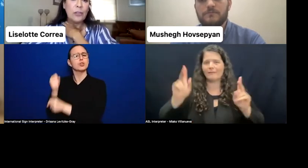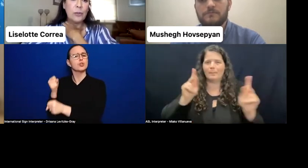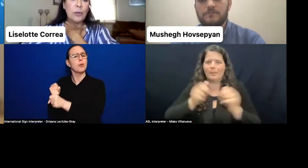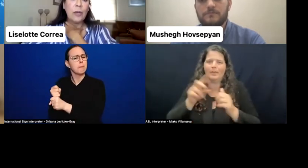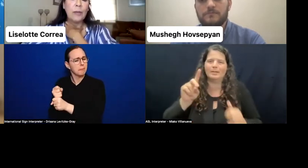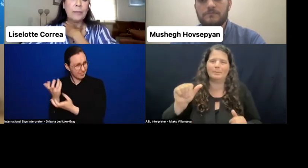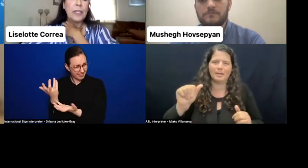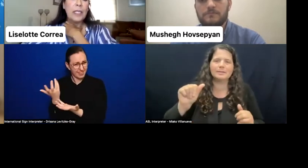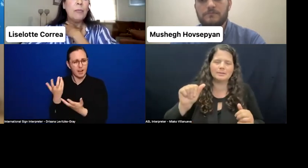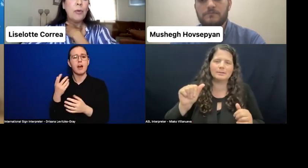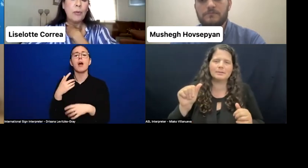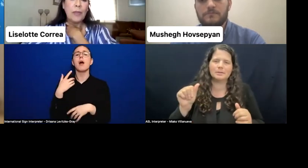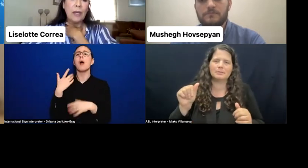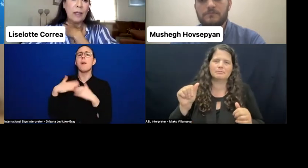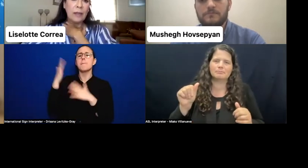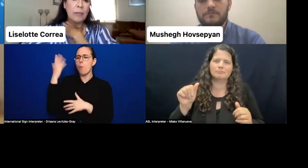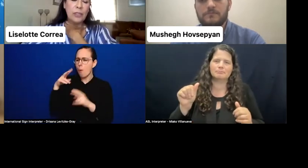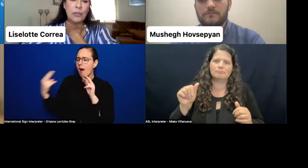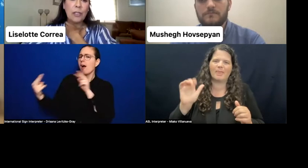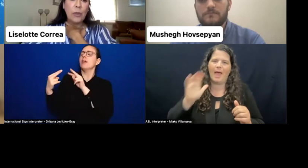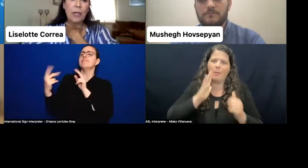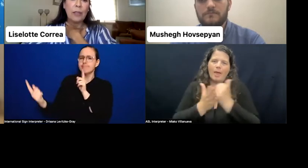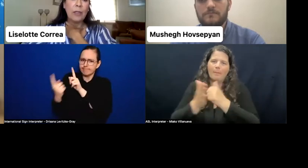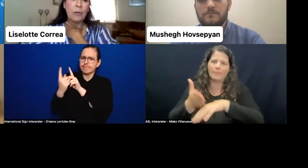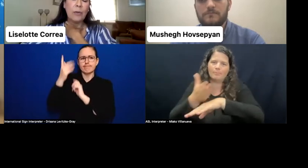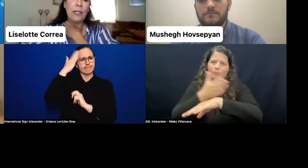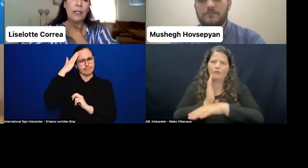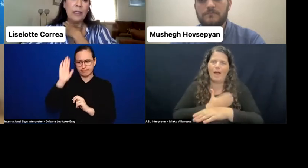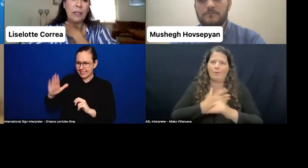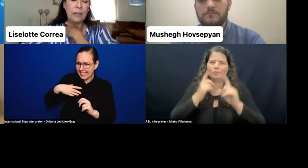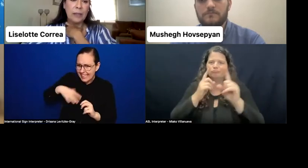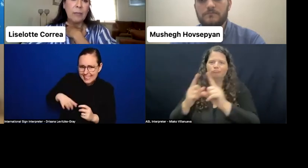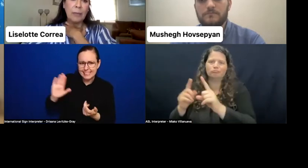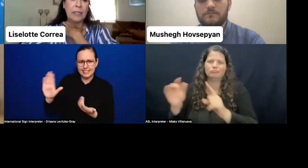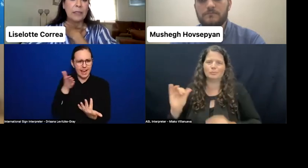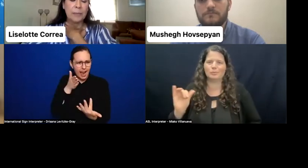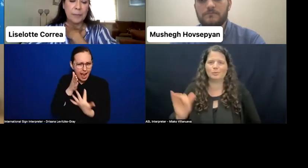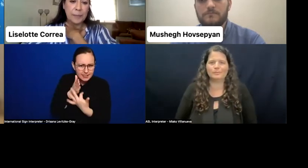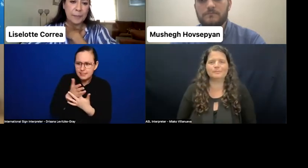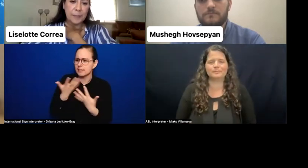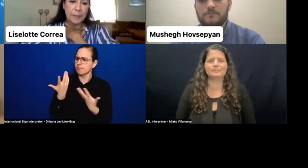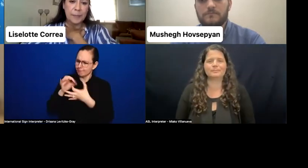to improve the measures that we are already implementing. Amazing.